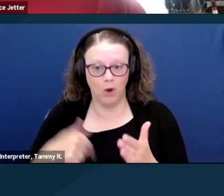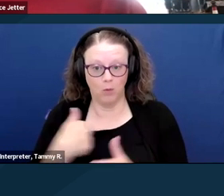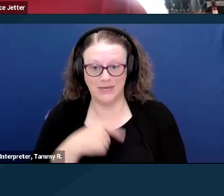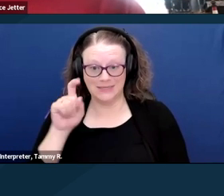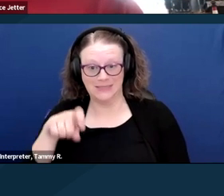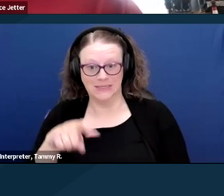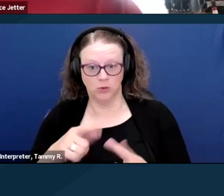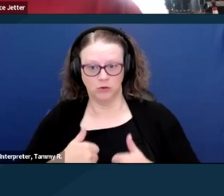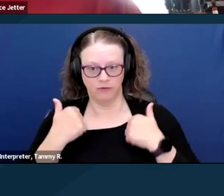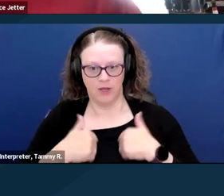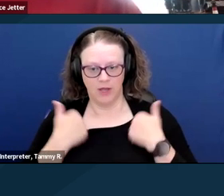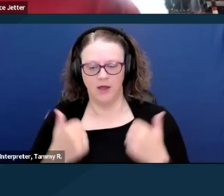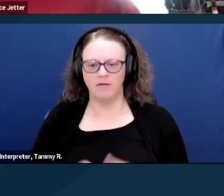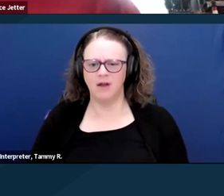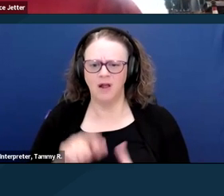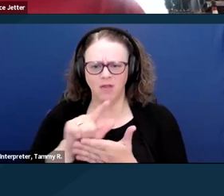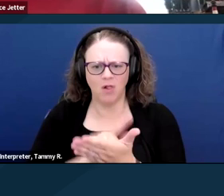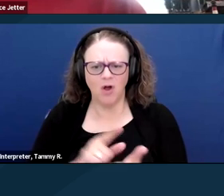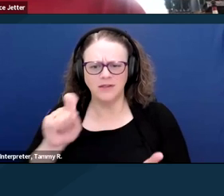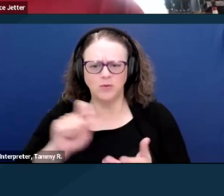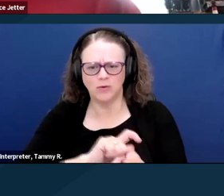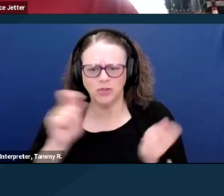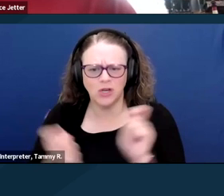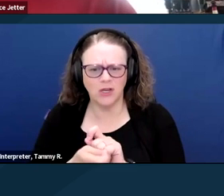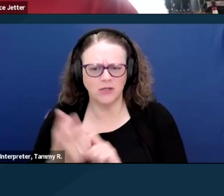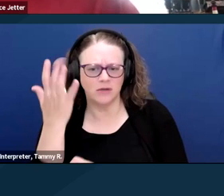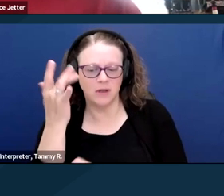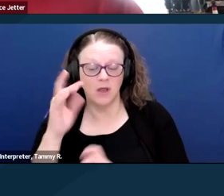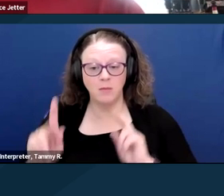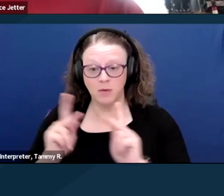so that people with disabilities have the same rights